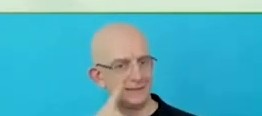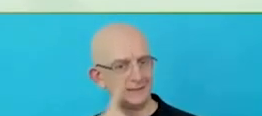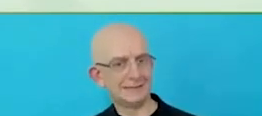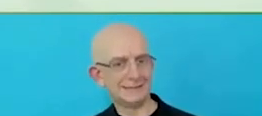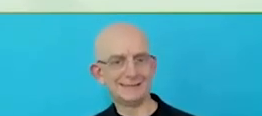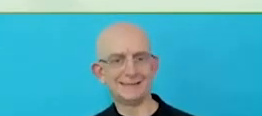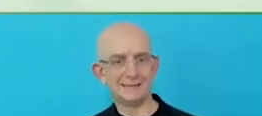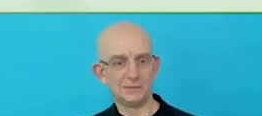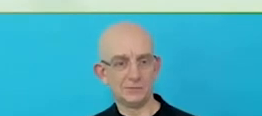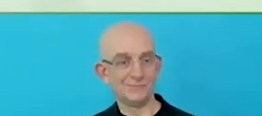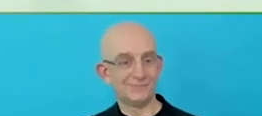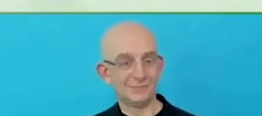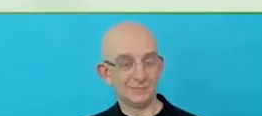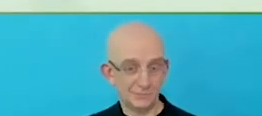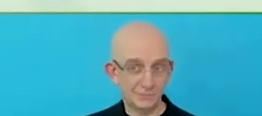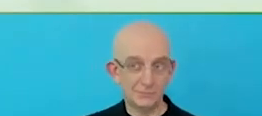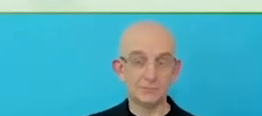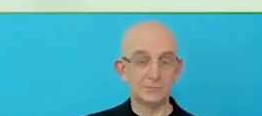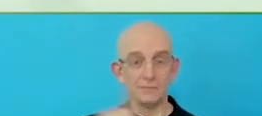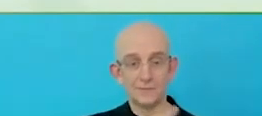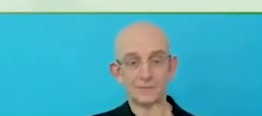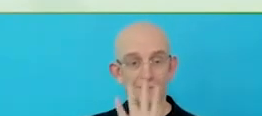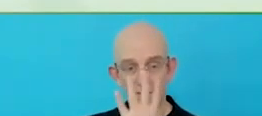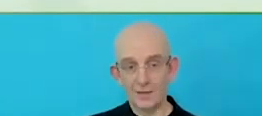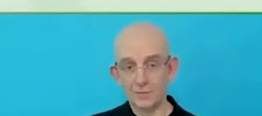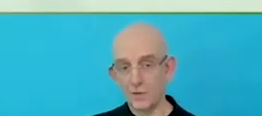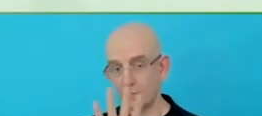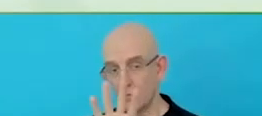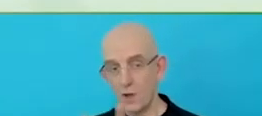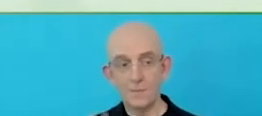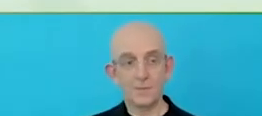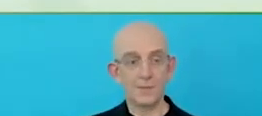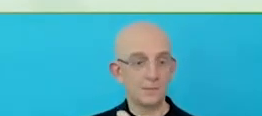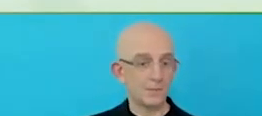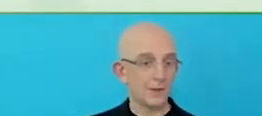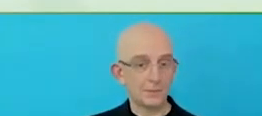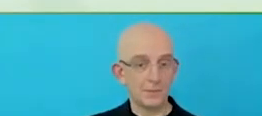The innovation behind this packaging is how do we help those